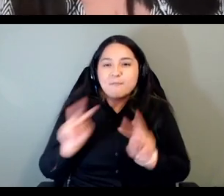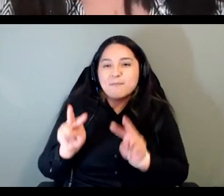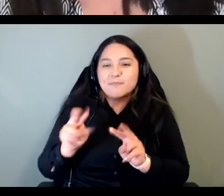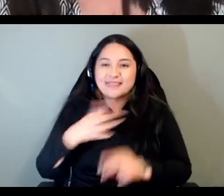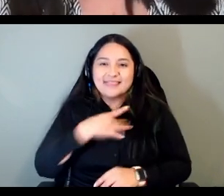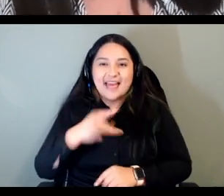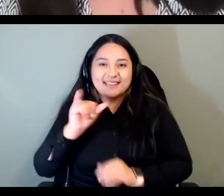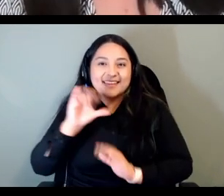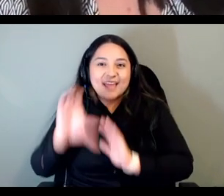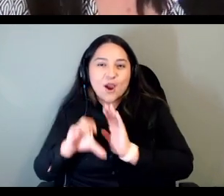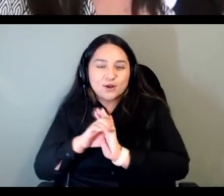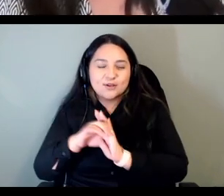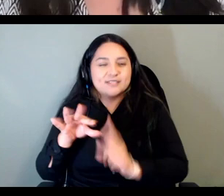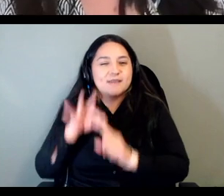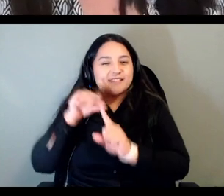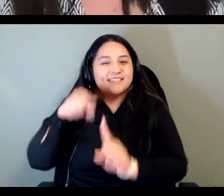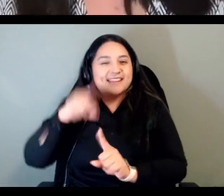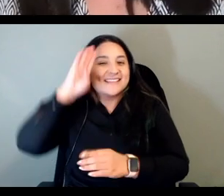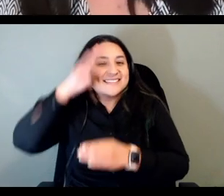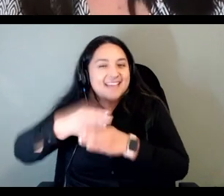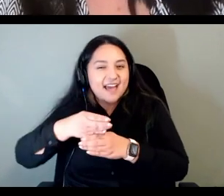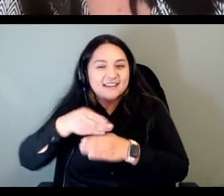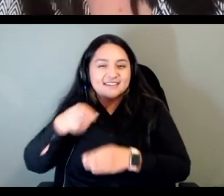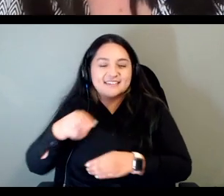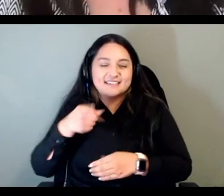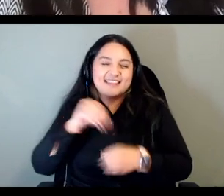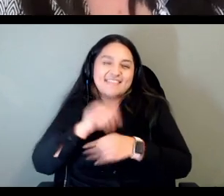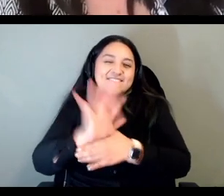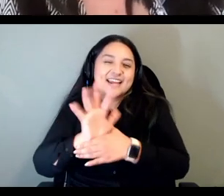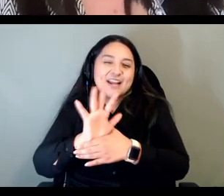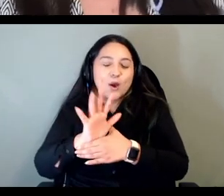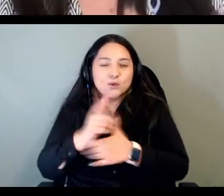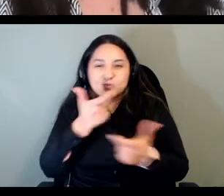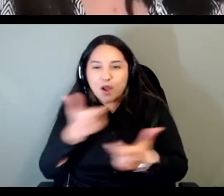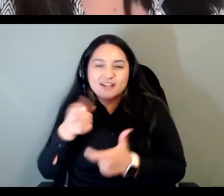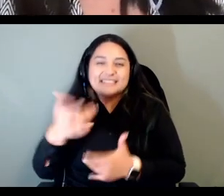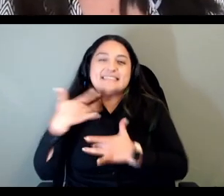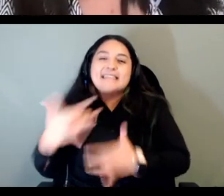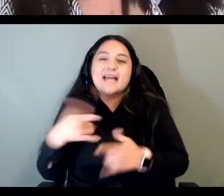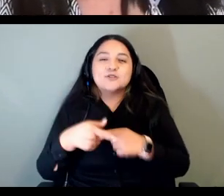showba he's always playing pranks on people and so um the kids in the high school class